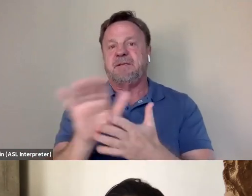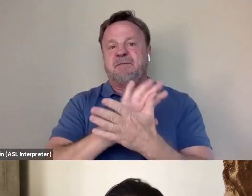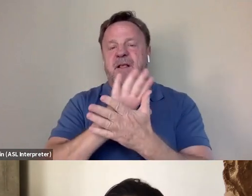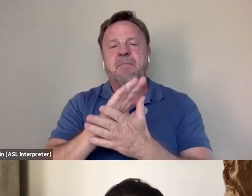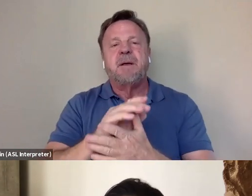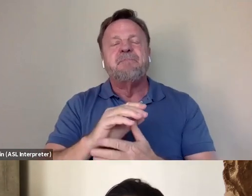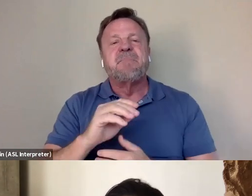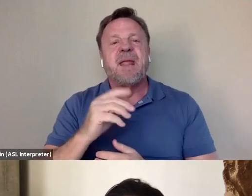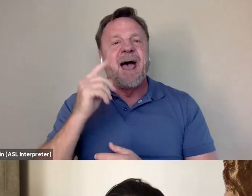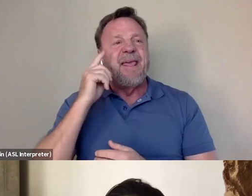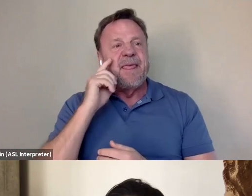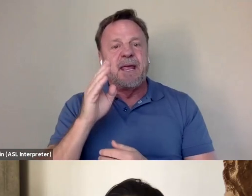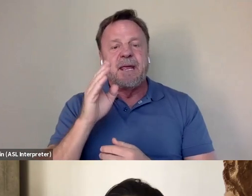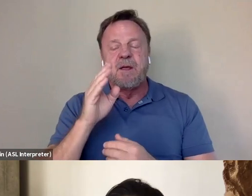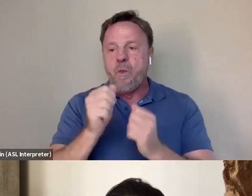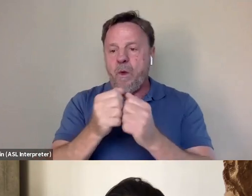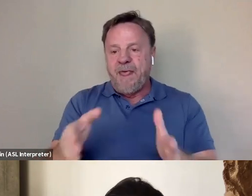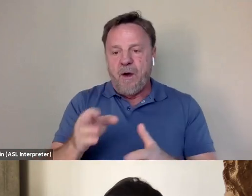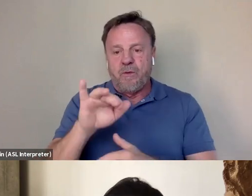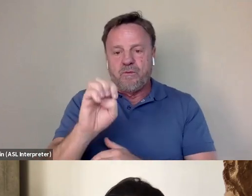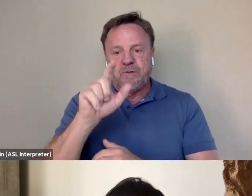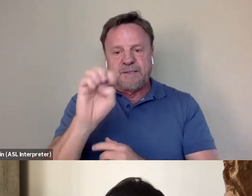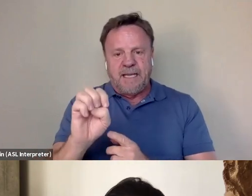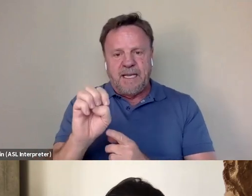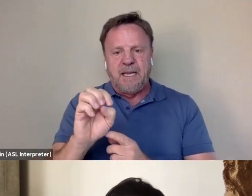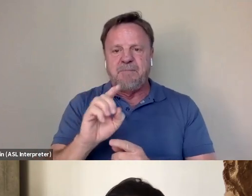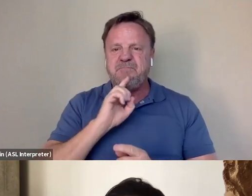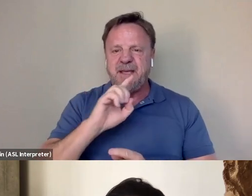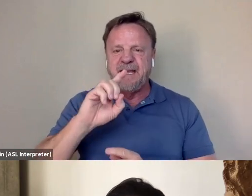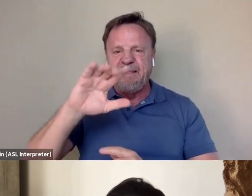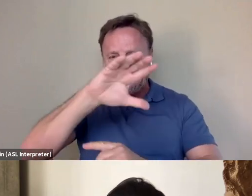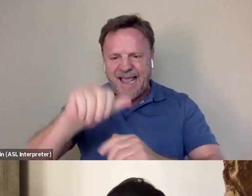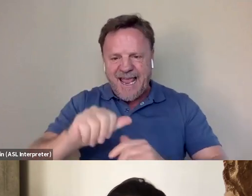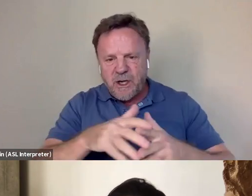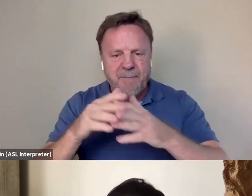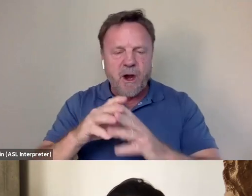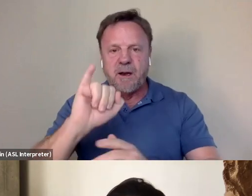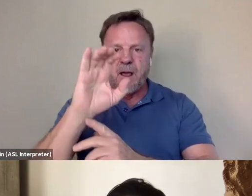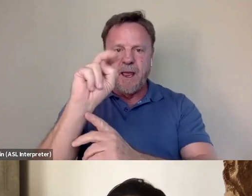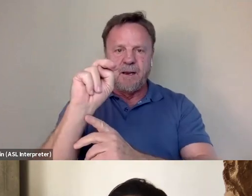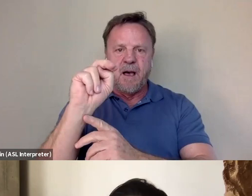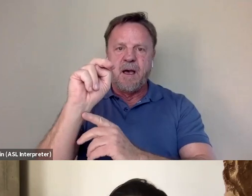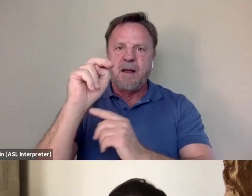without him being sort of this Asian-American icon, this hero for generations,